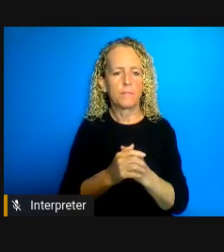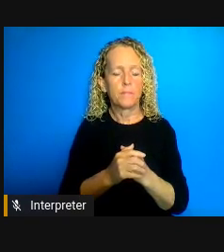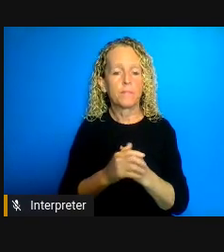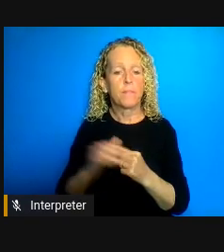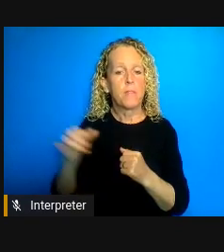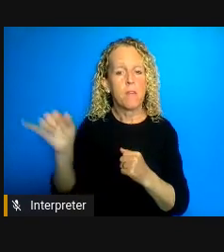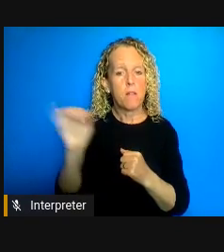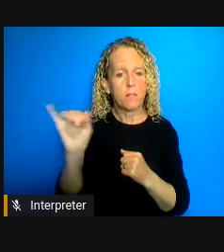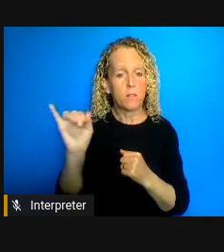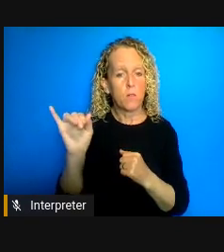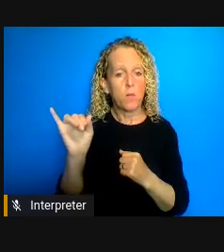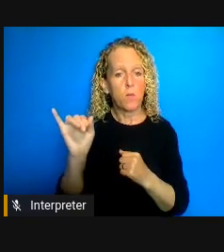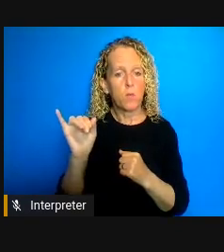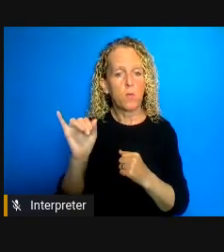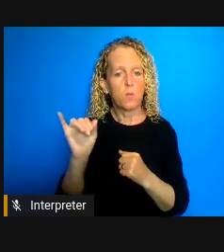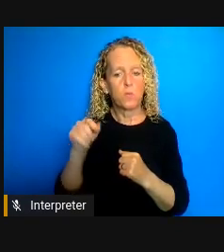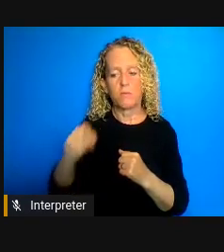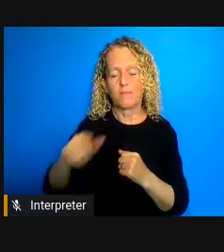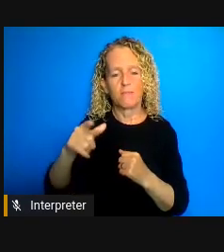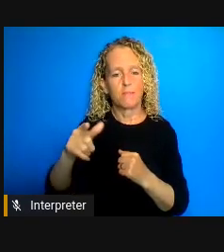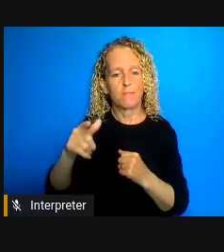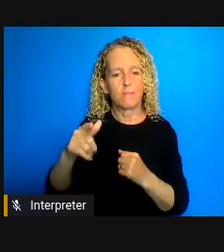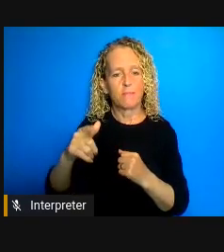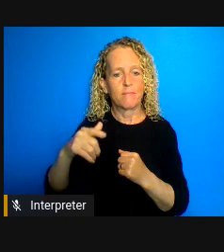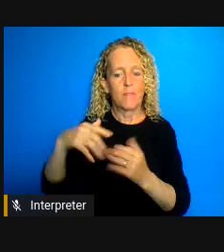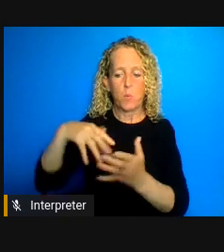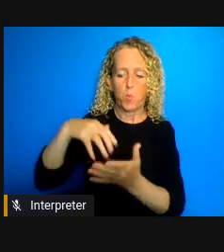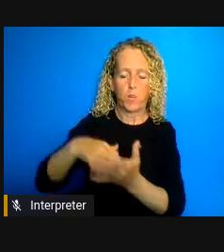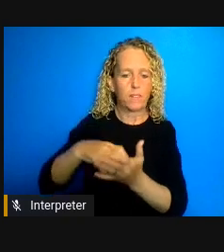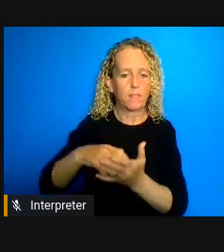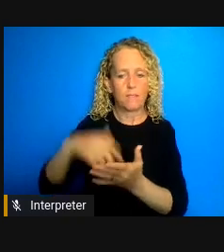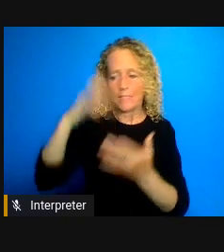conditions that render people more vulnerable to the worst effects of